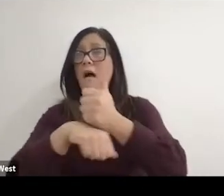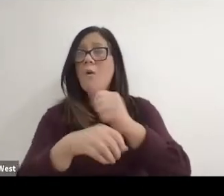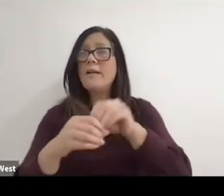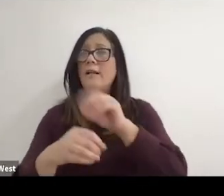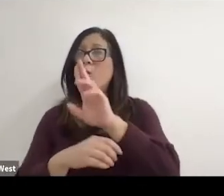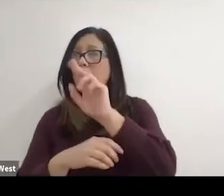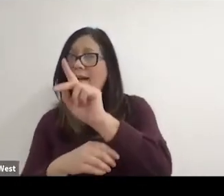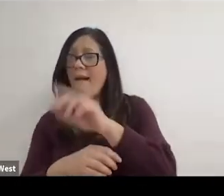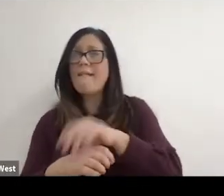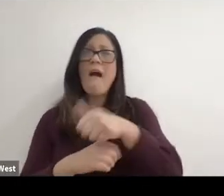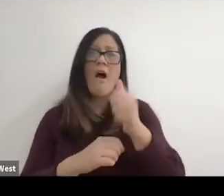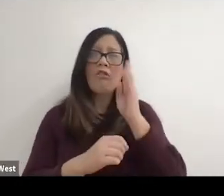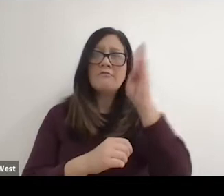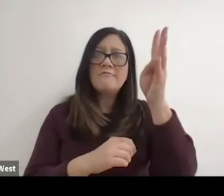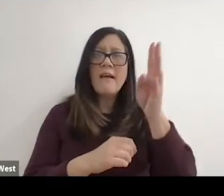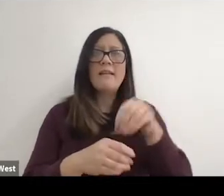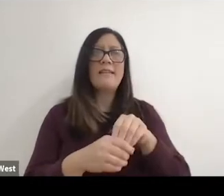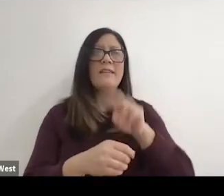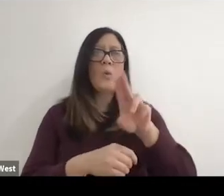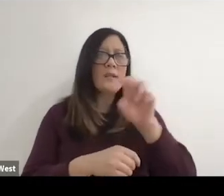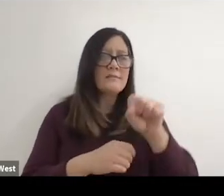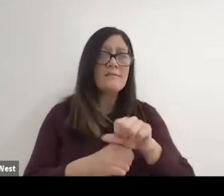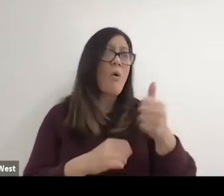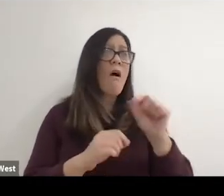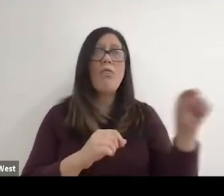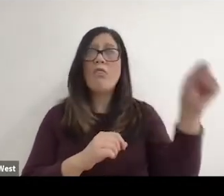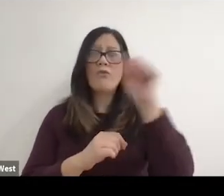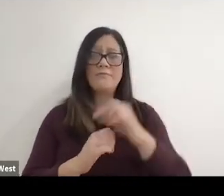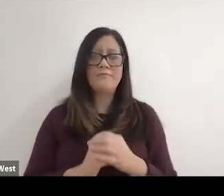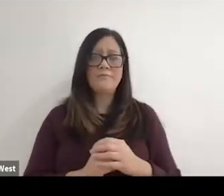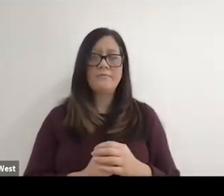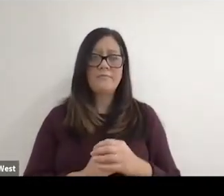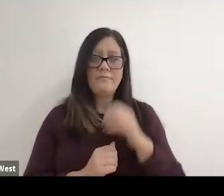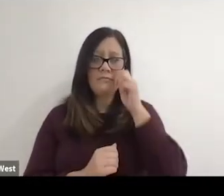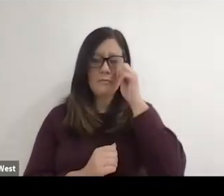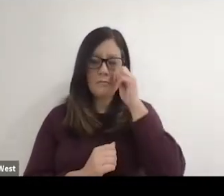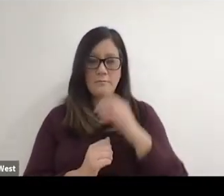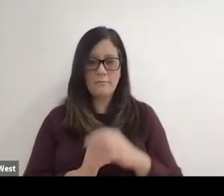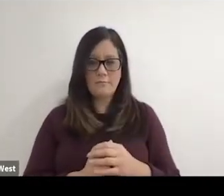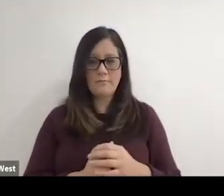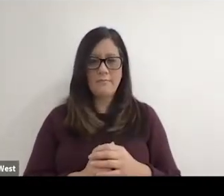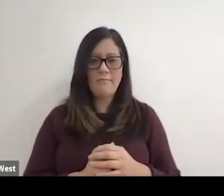Founded in the in the UK. But others were invented in the states, for example or or elsewhere,